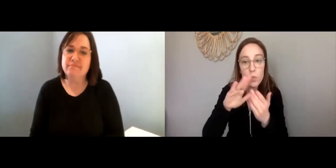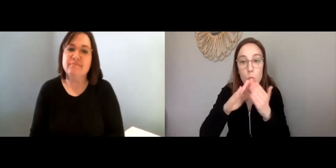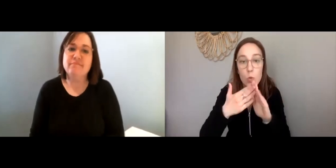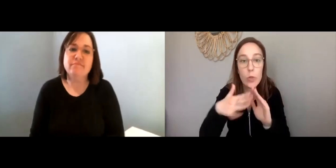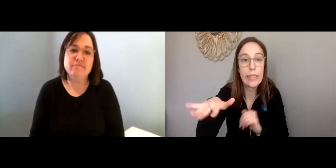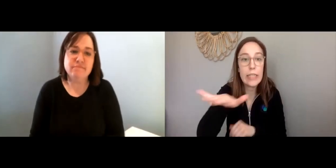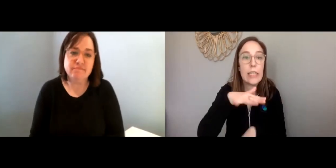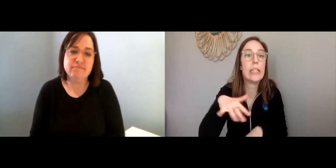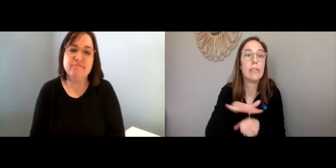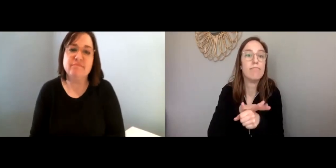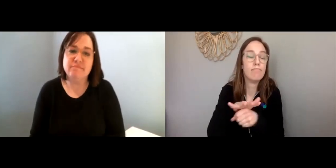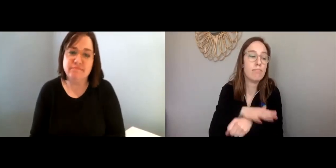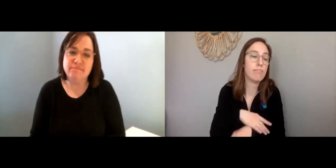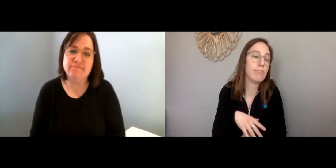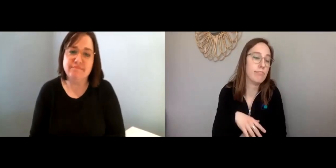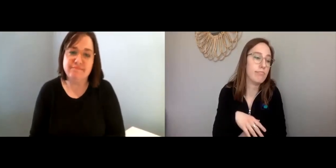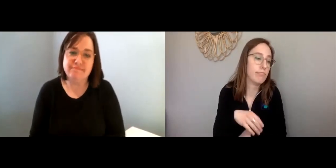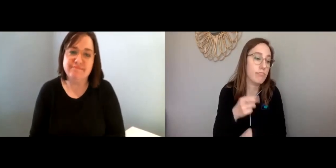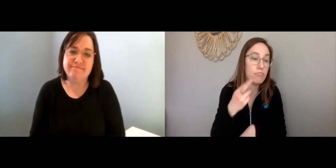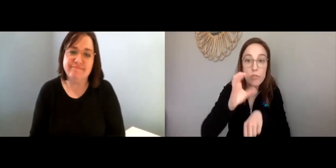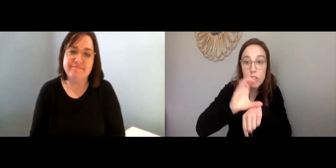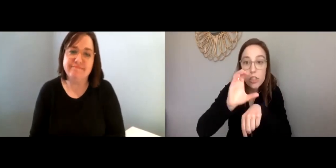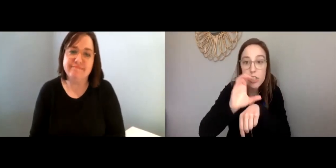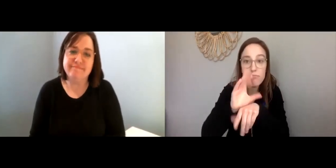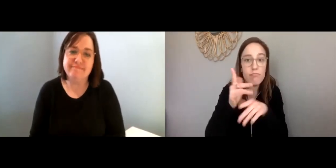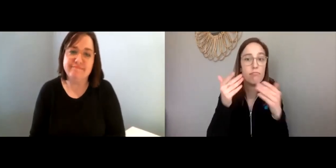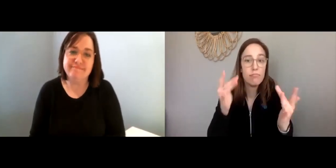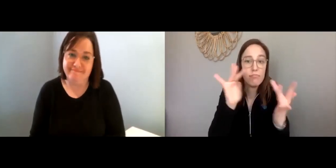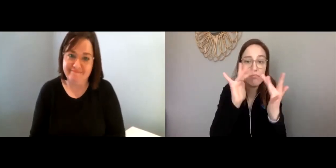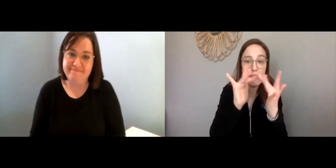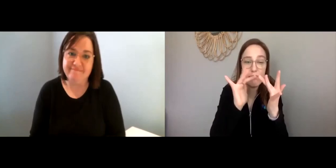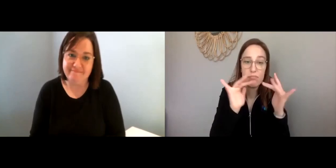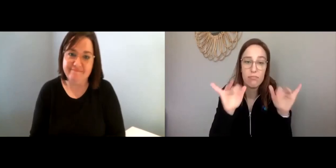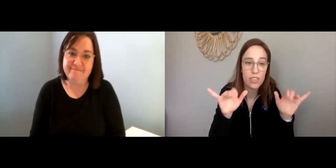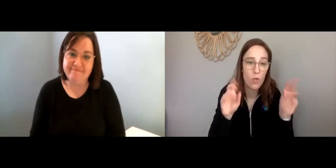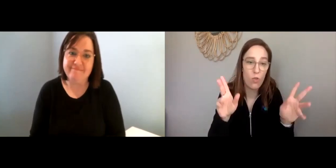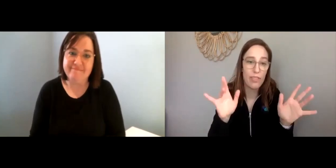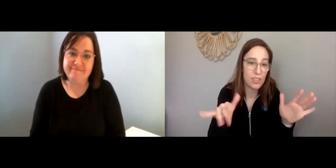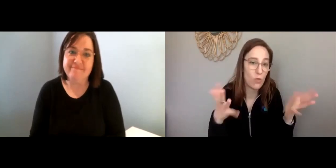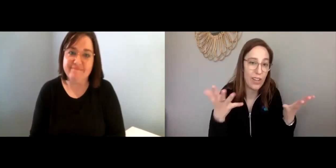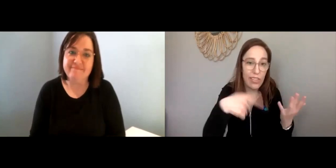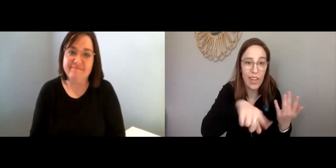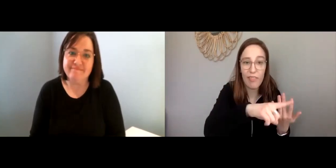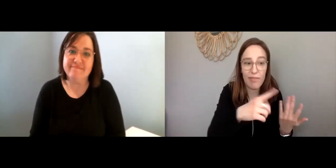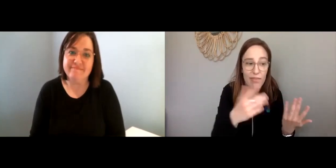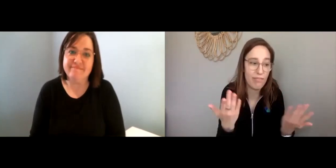or with the community, or you know, even your church;